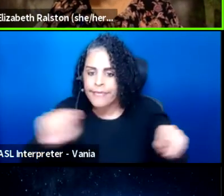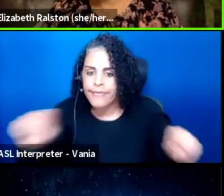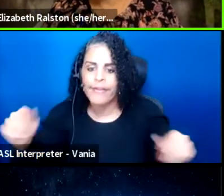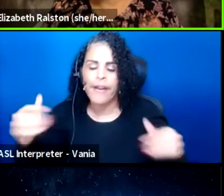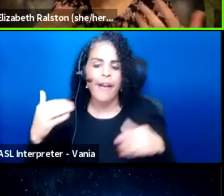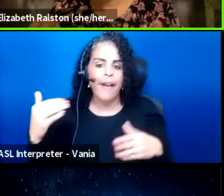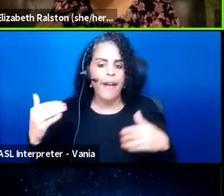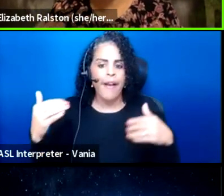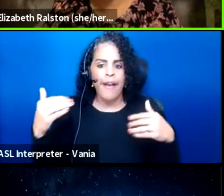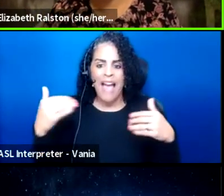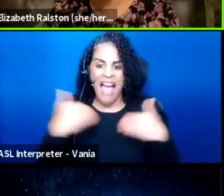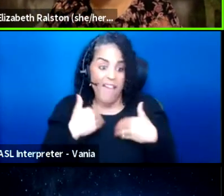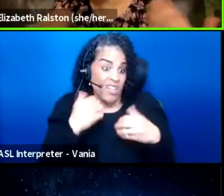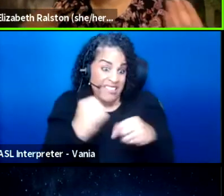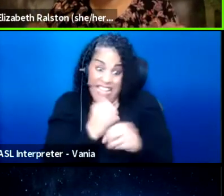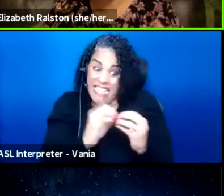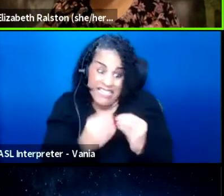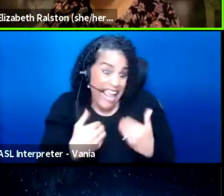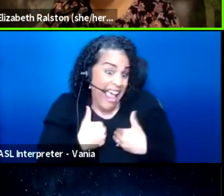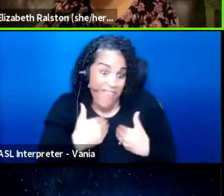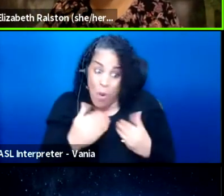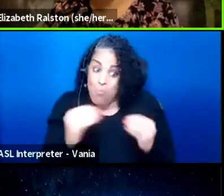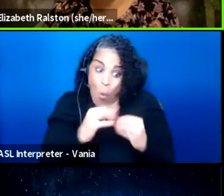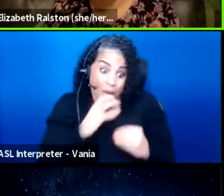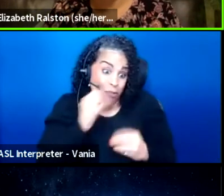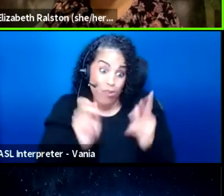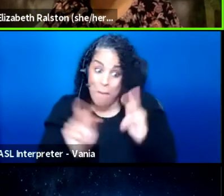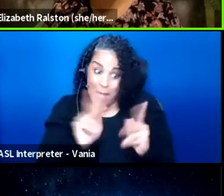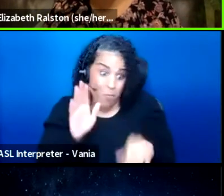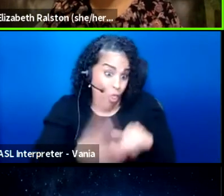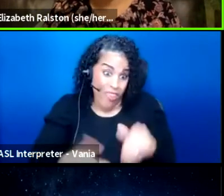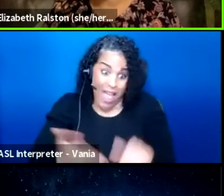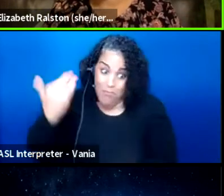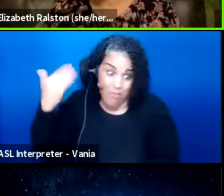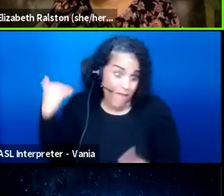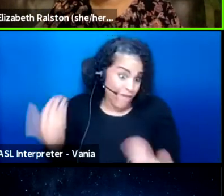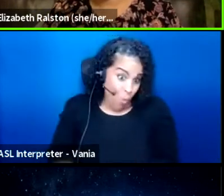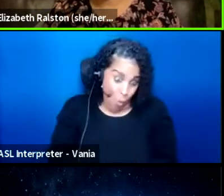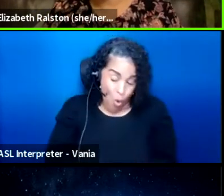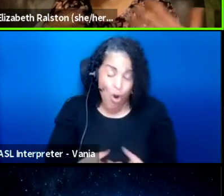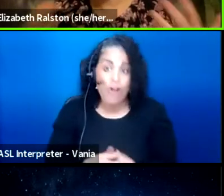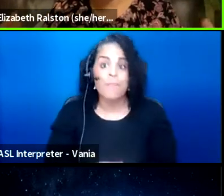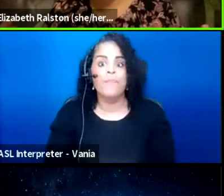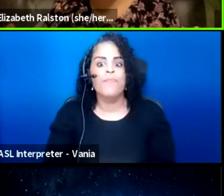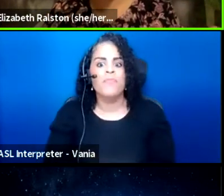technically, there are more elderly people than ever before, and these elderly people